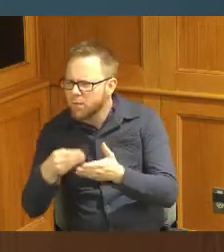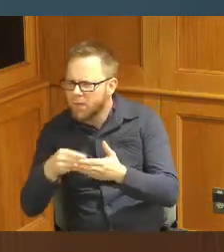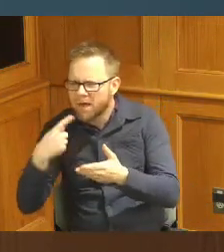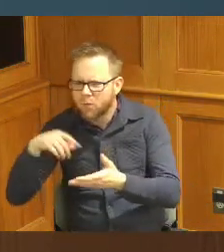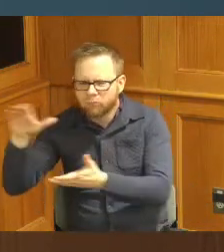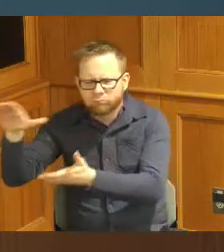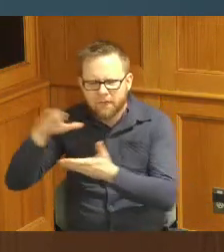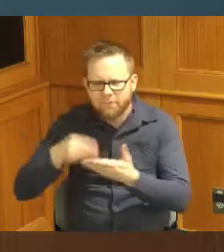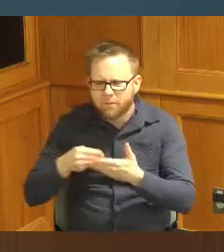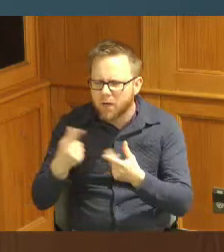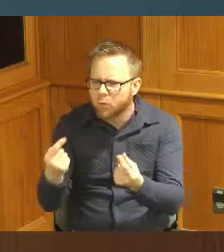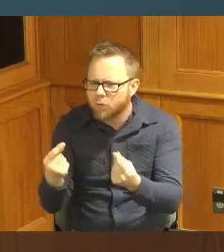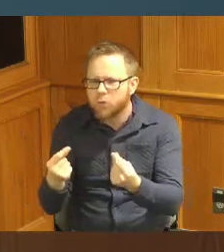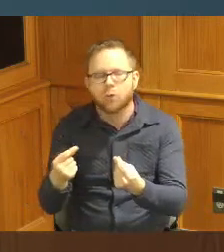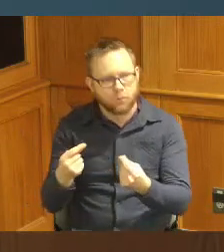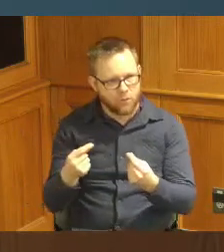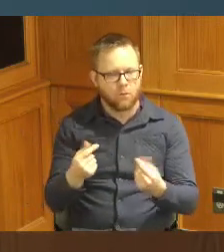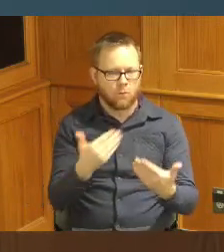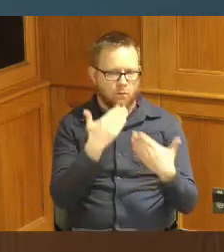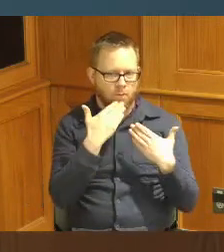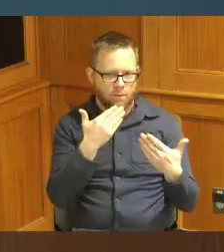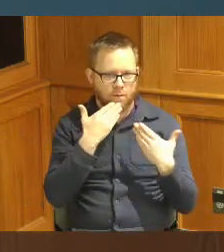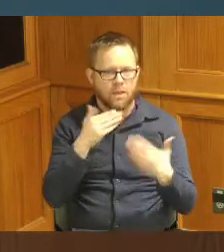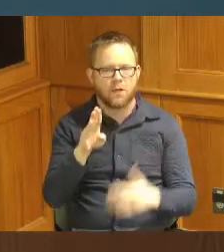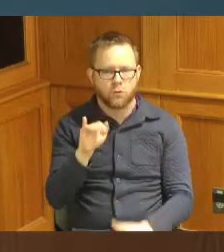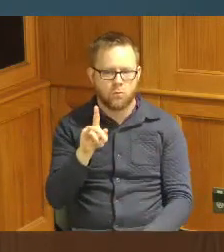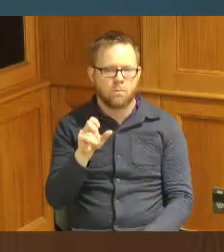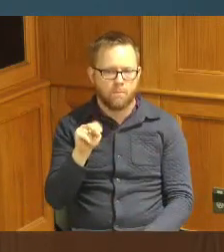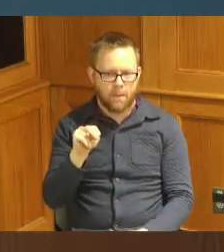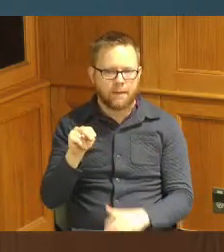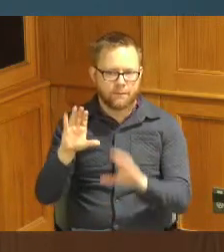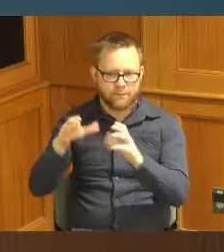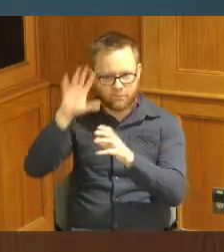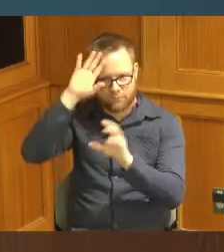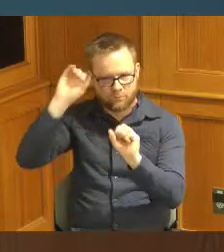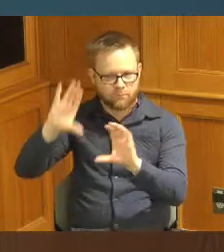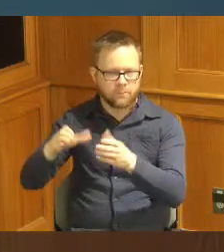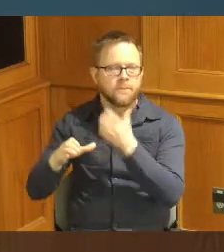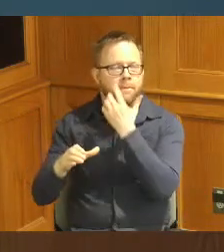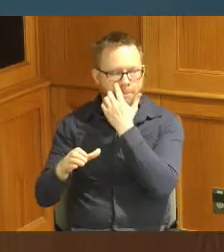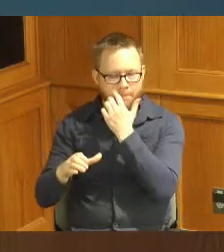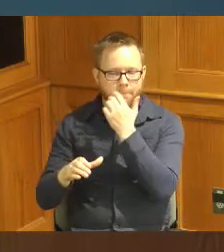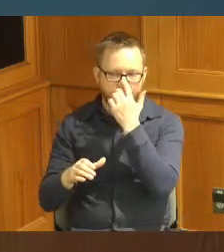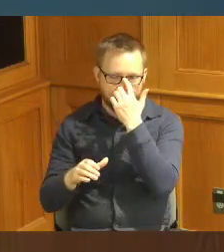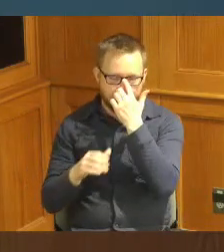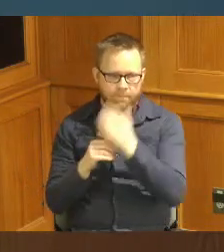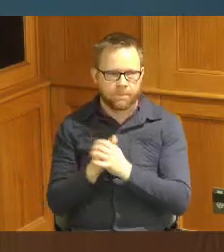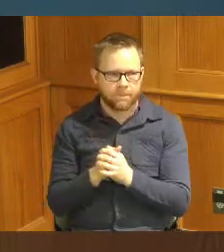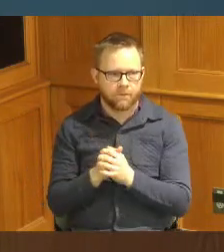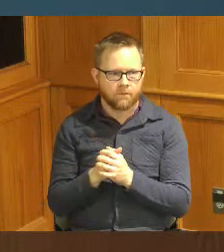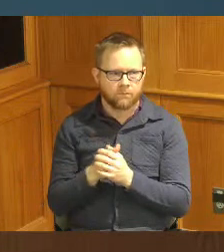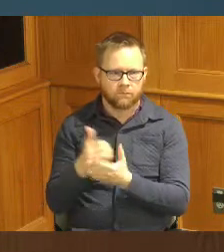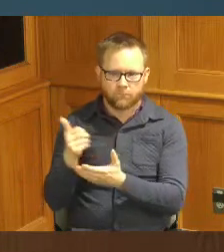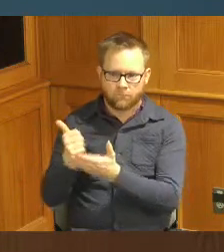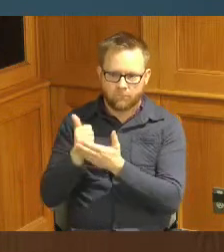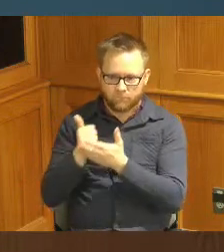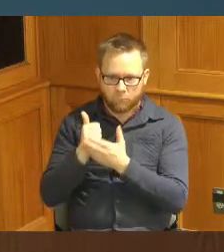so we do definitely thank the bike Administration for helping to bail out the American people